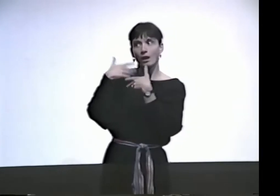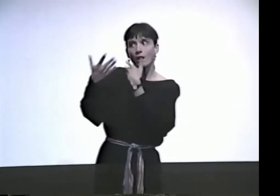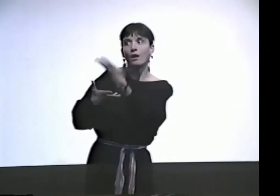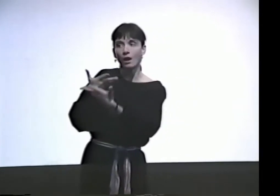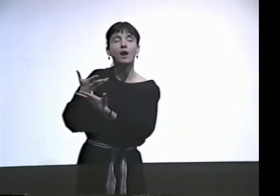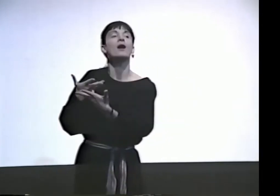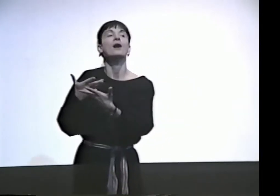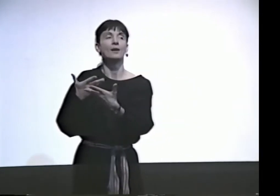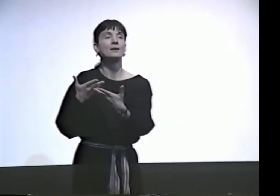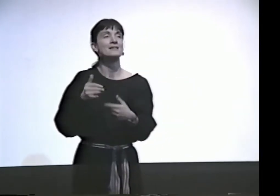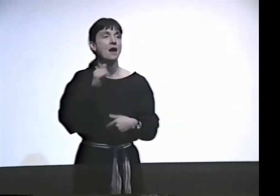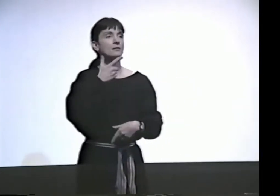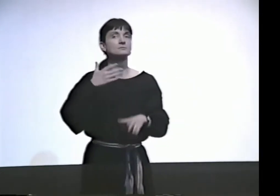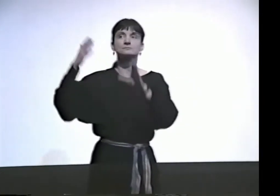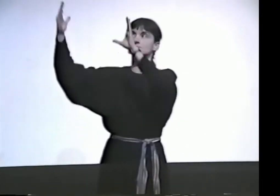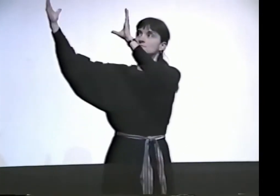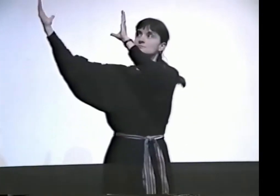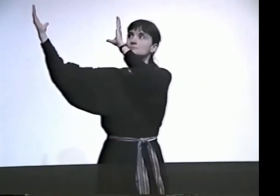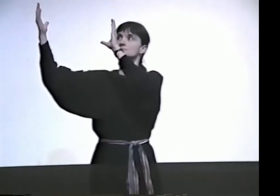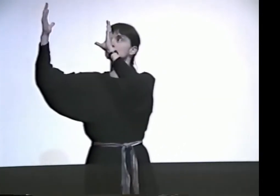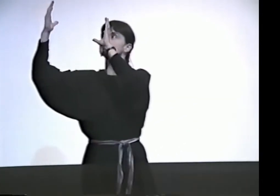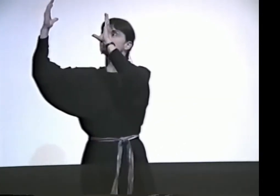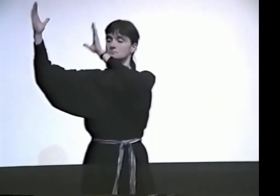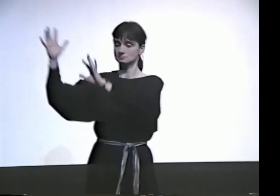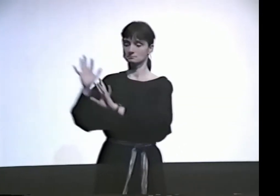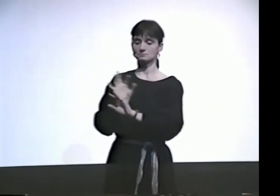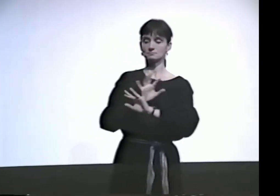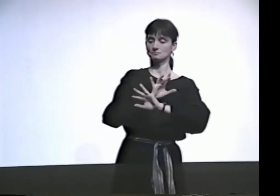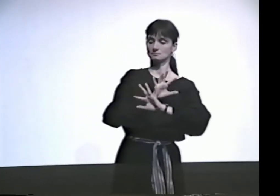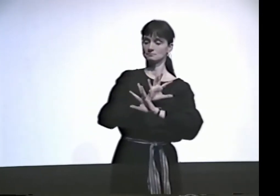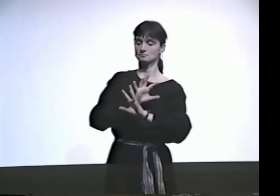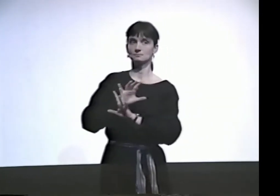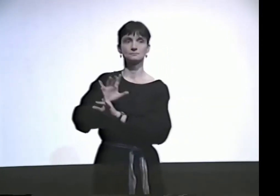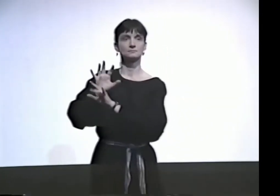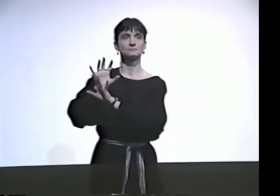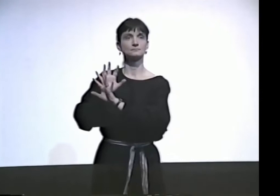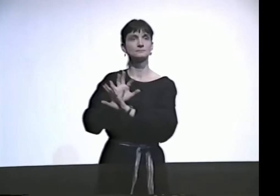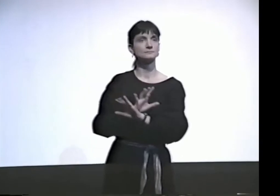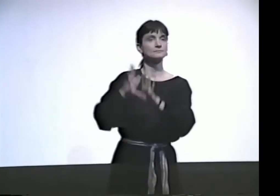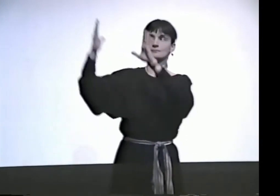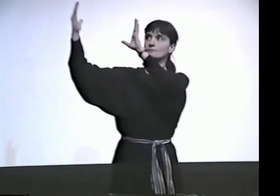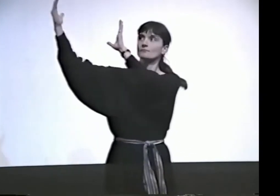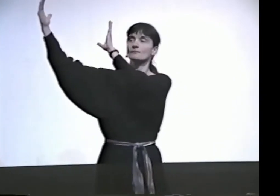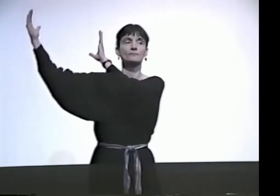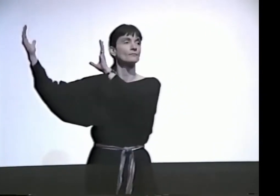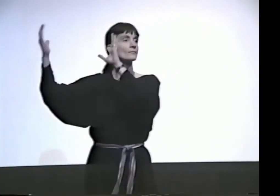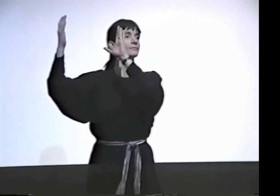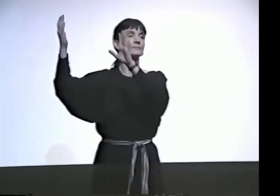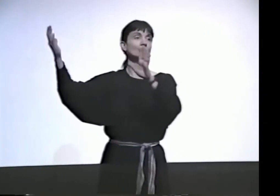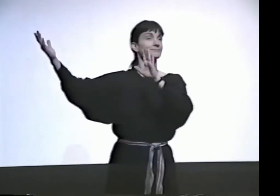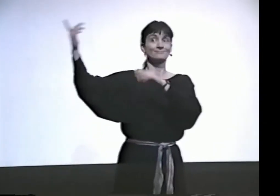BUT...IN SOUTH AFRICA, YOU SEE THE 5 HANDSHAPES HOLDING THE COFFIN